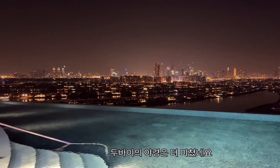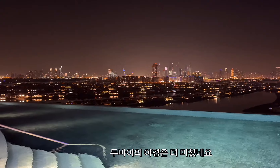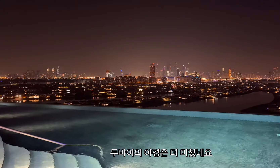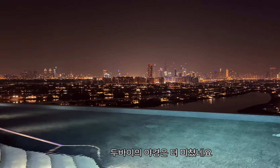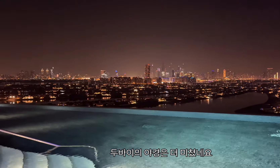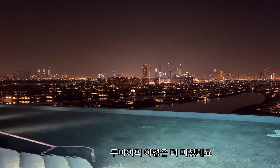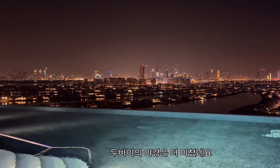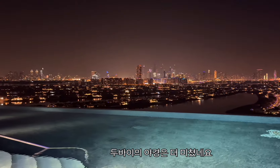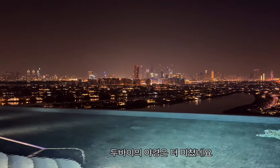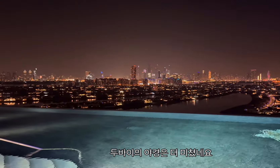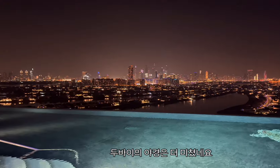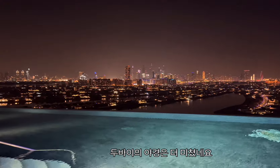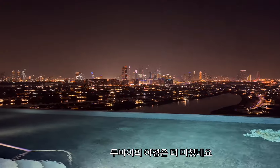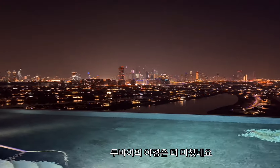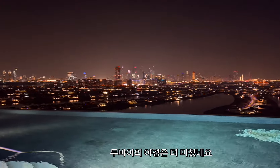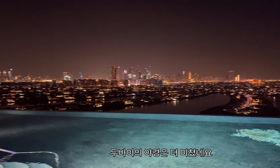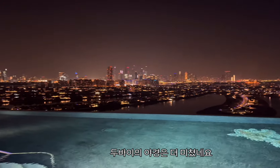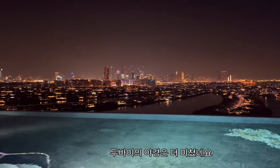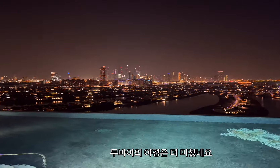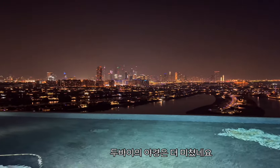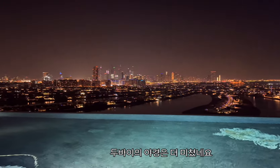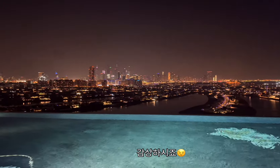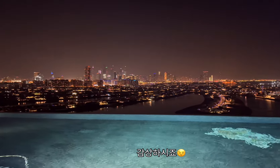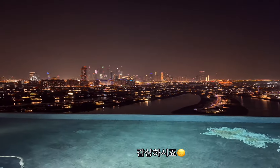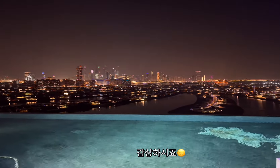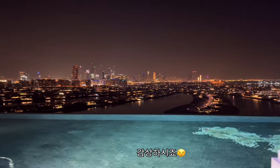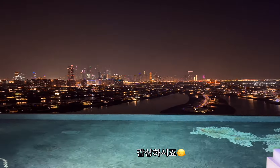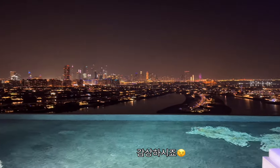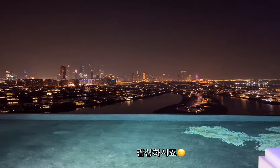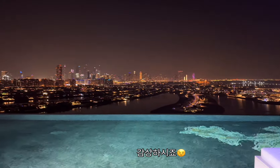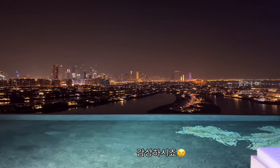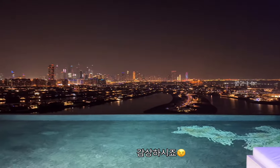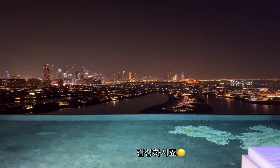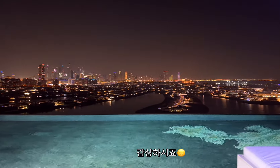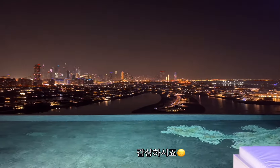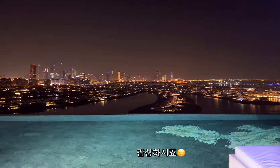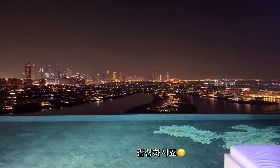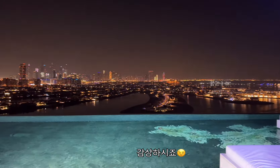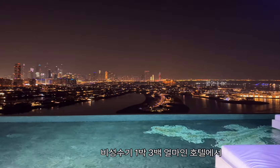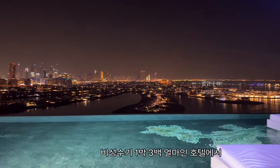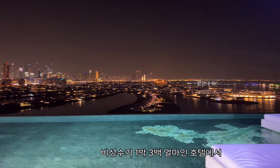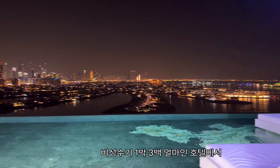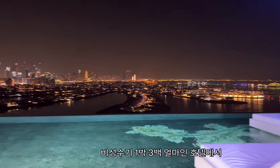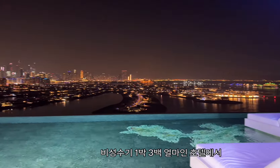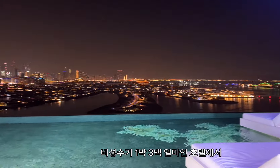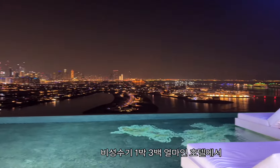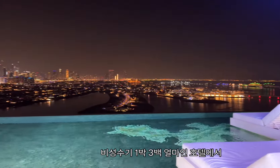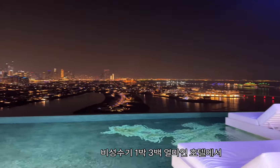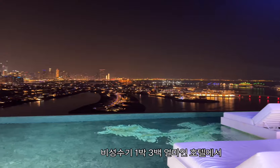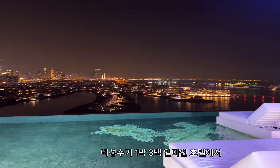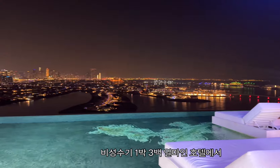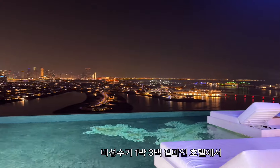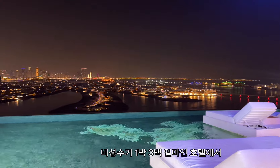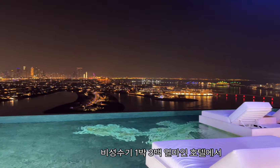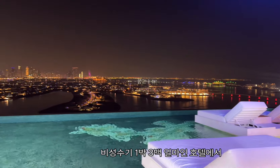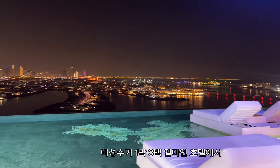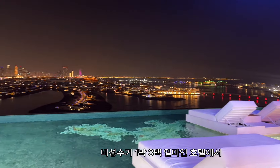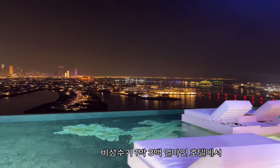Dubai's night view is even crazier. Let's enjoy it😉 It's opening at a hotel